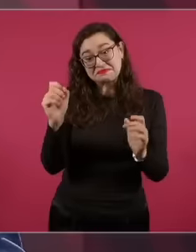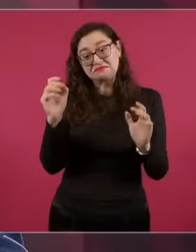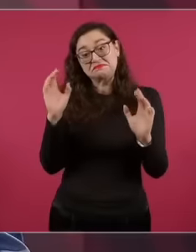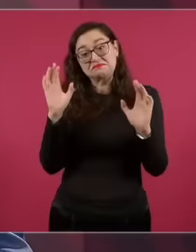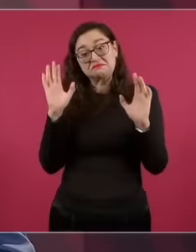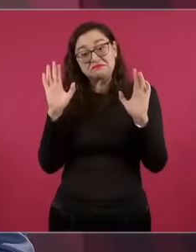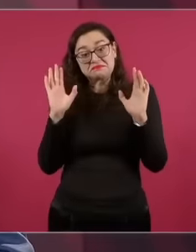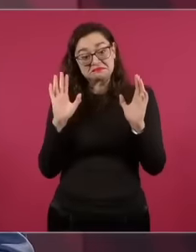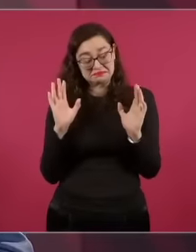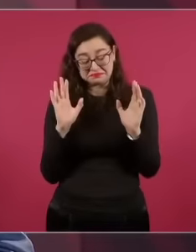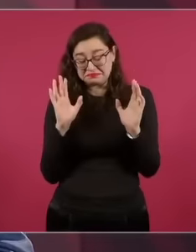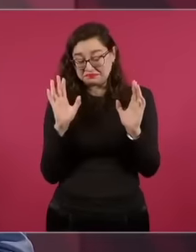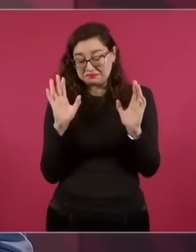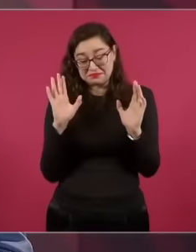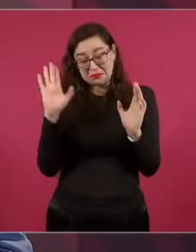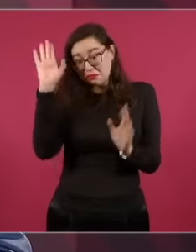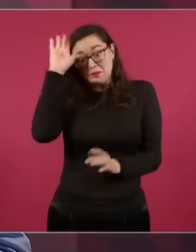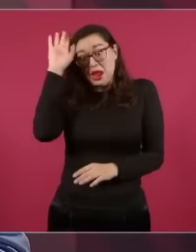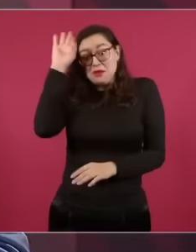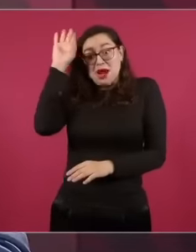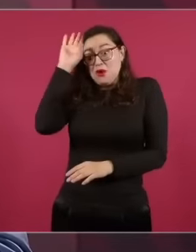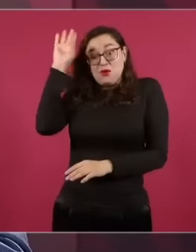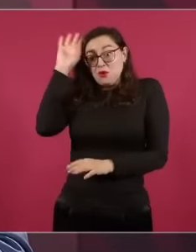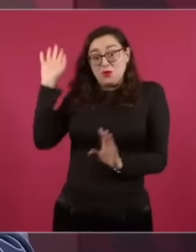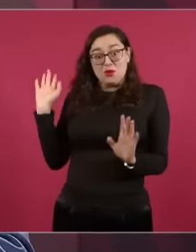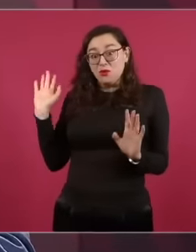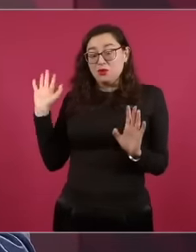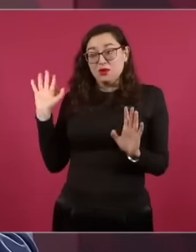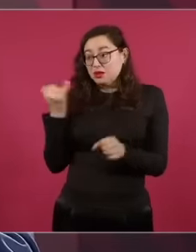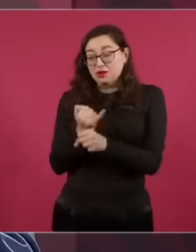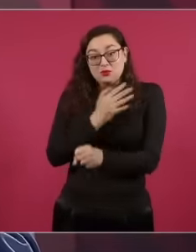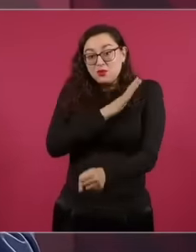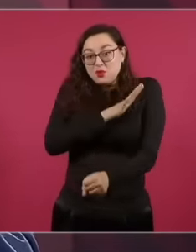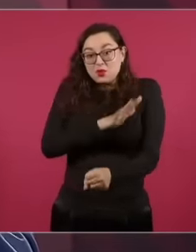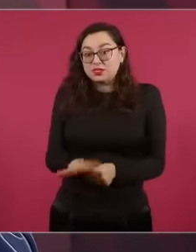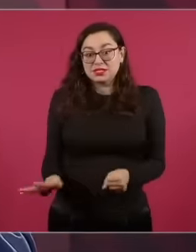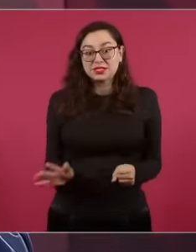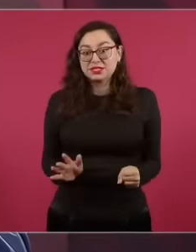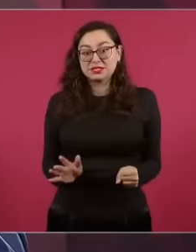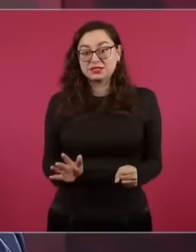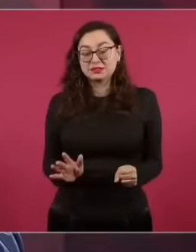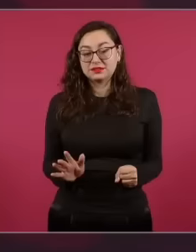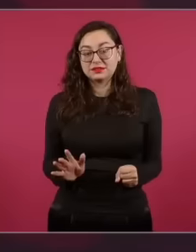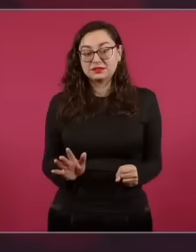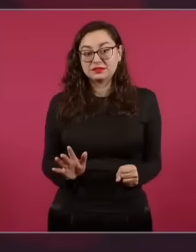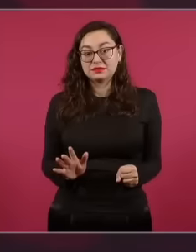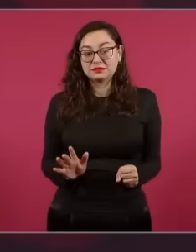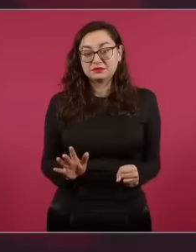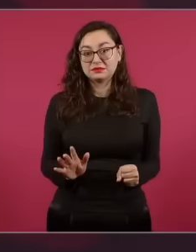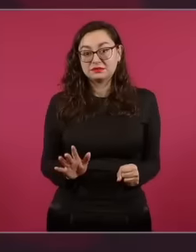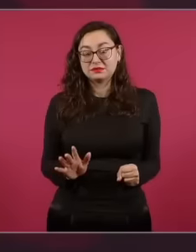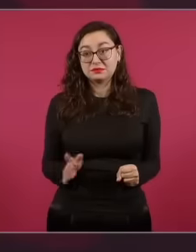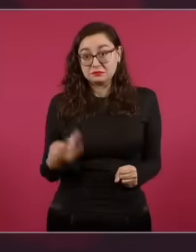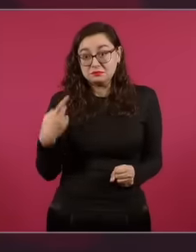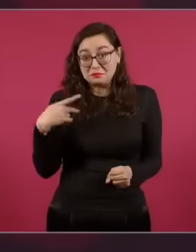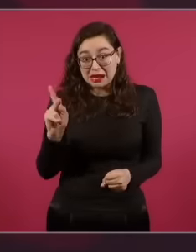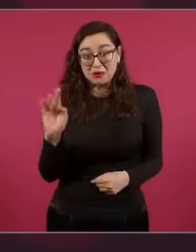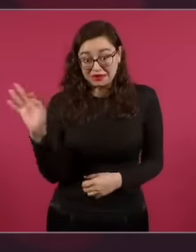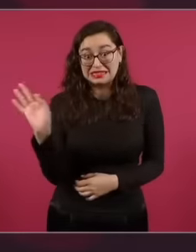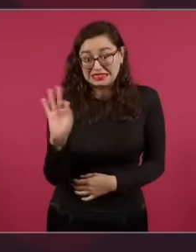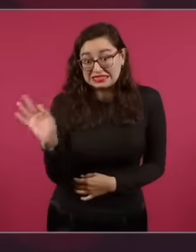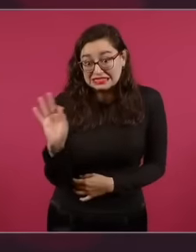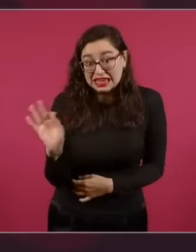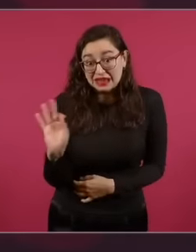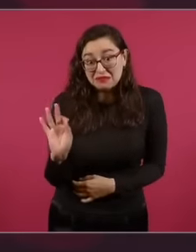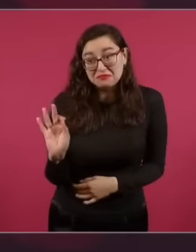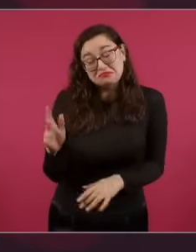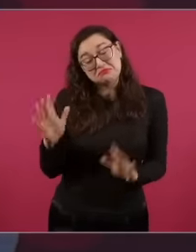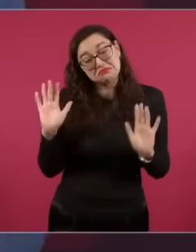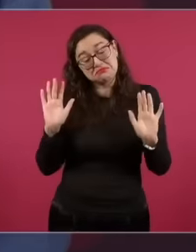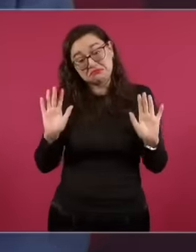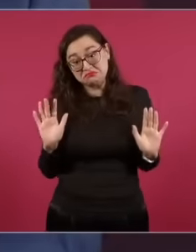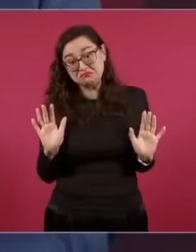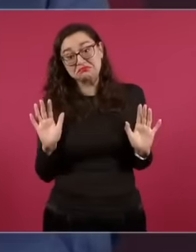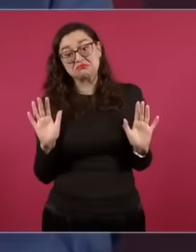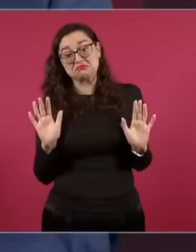something this extreme